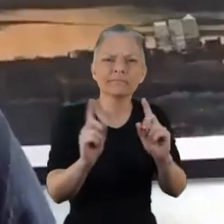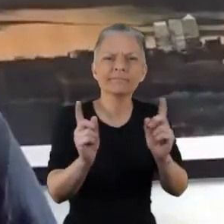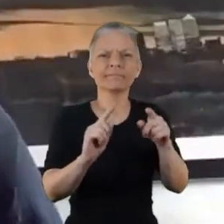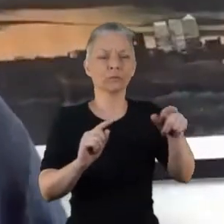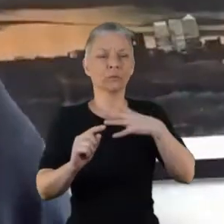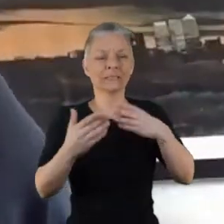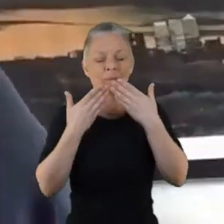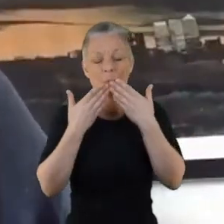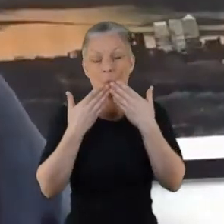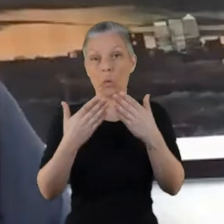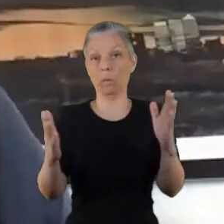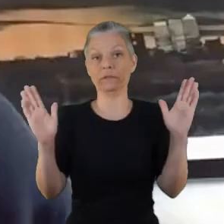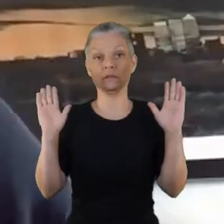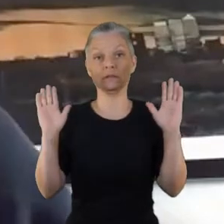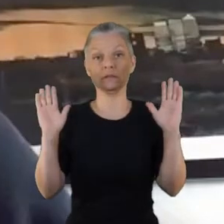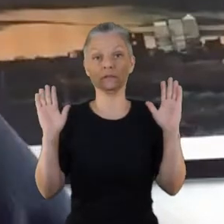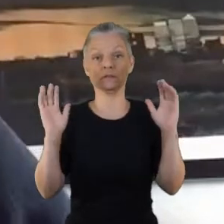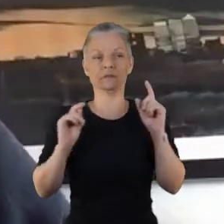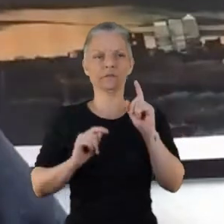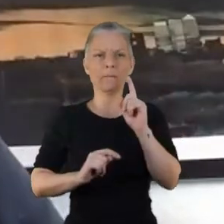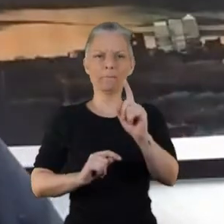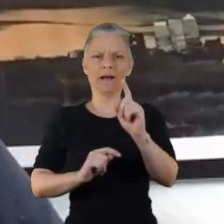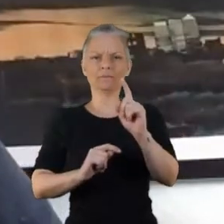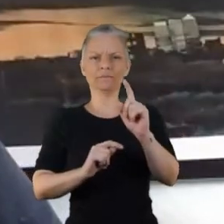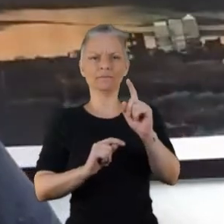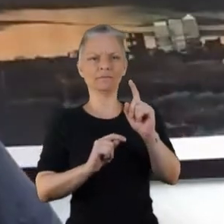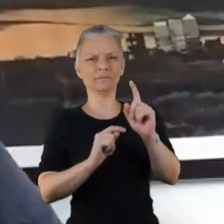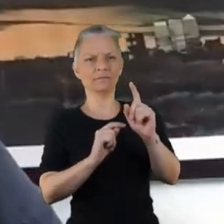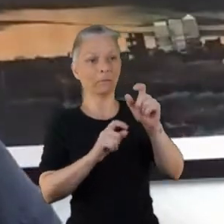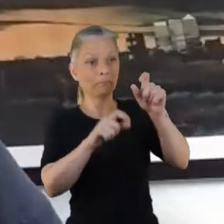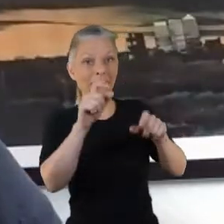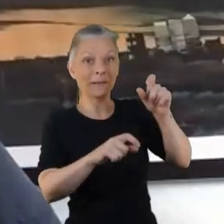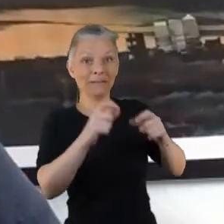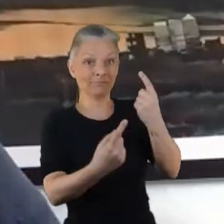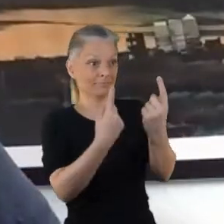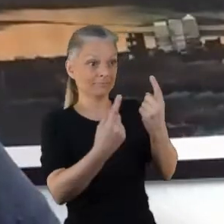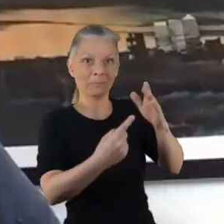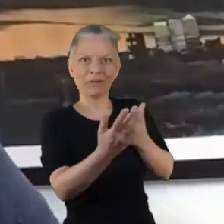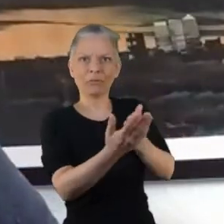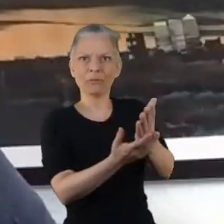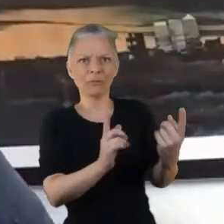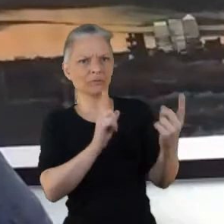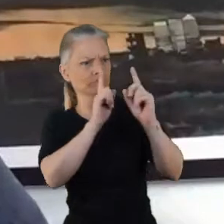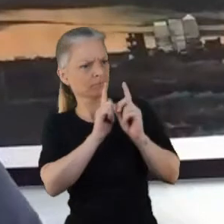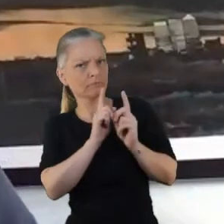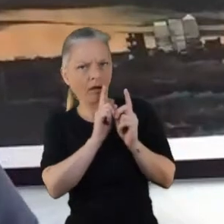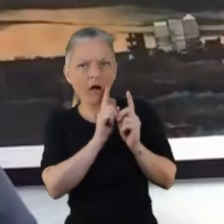excuse me, that you're providing you've got to have the people that use the services and put it to them.